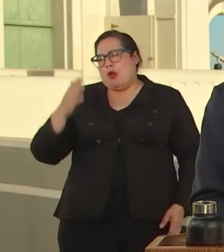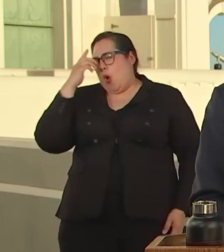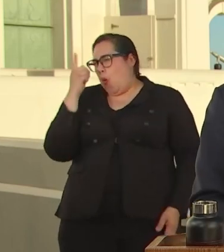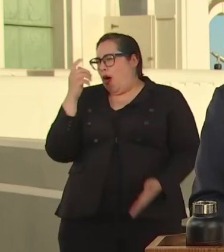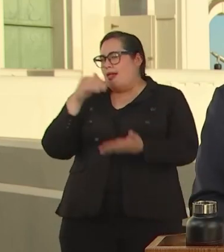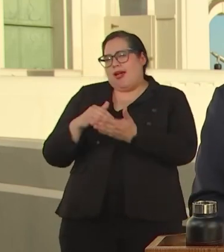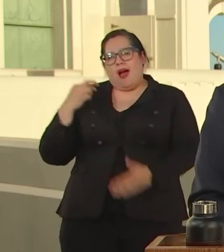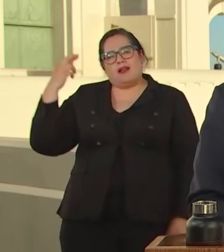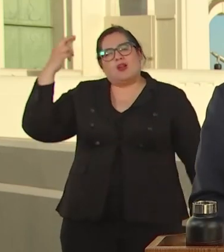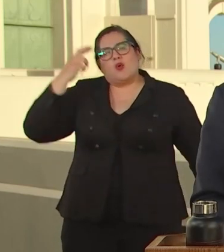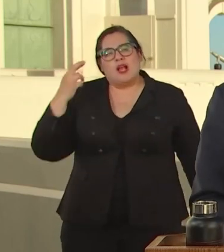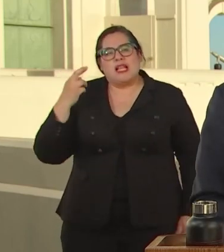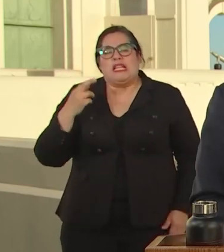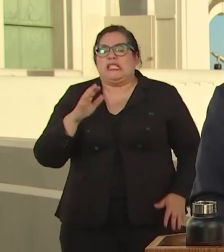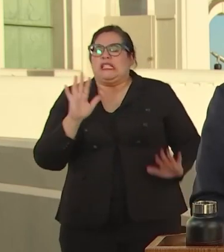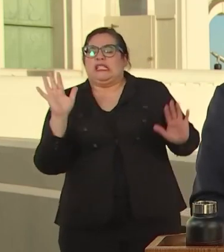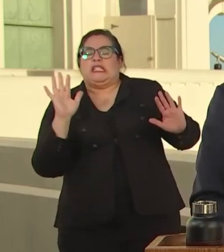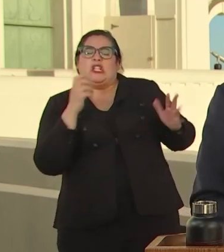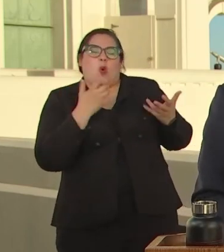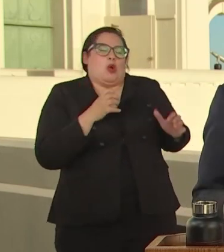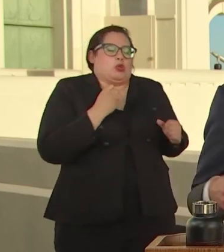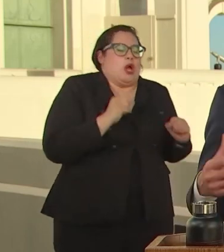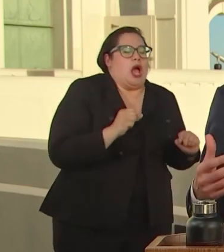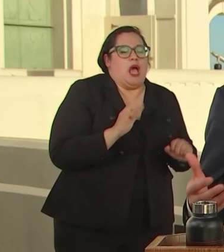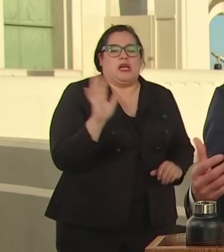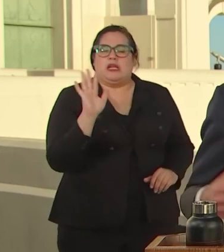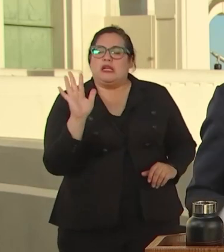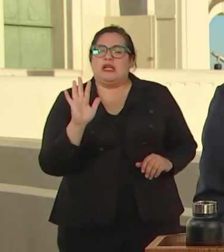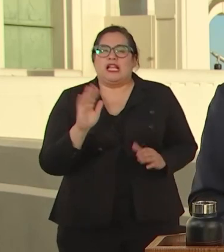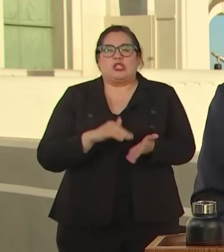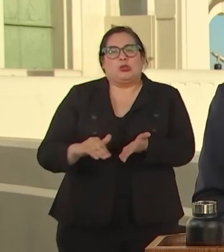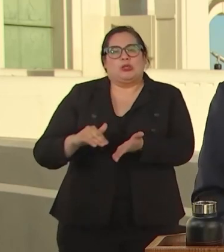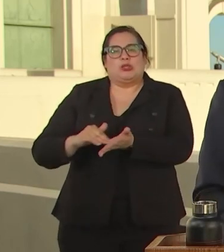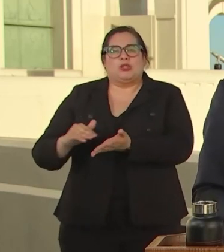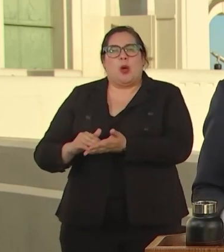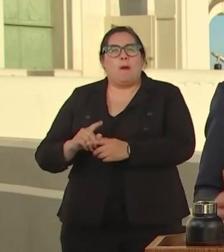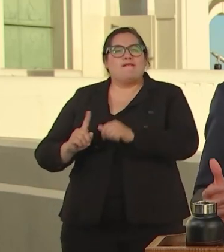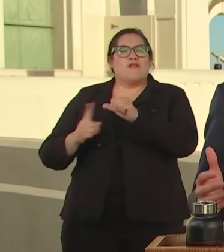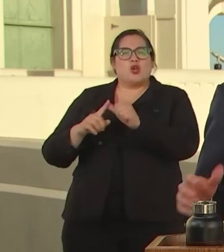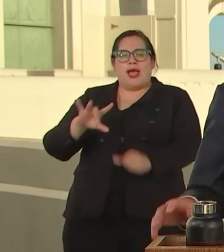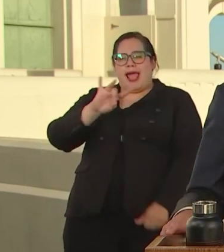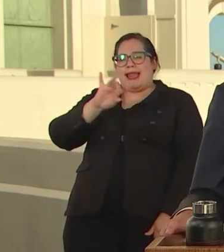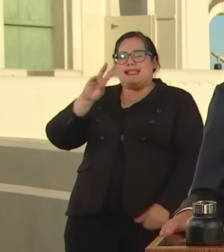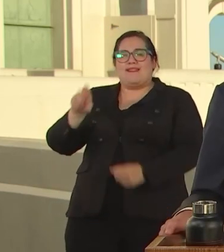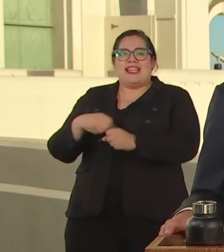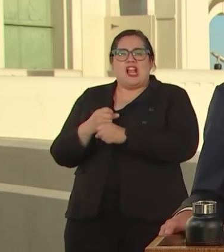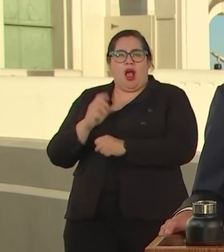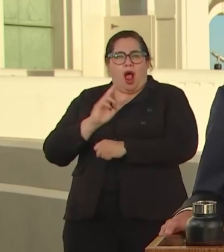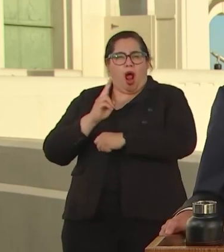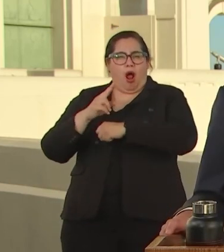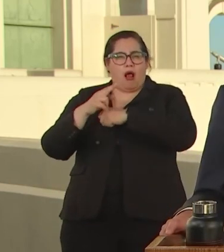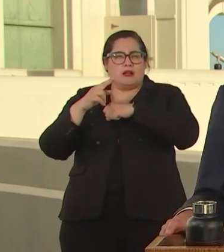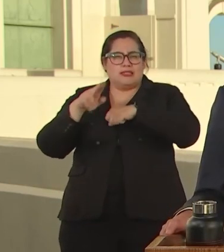FOR THE FIRST 87 YEARS OF OUR NATION, THERE WAS ALWAYS A BETTER TIME TO RESOLVE THE QUESTION OF SLAVERY.